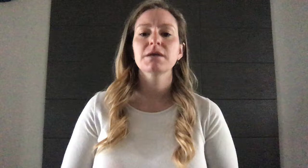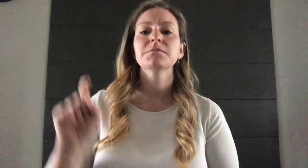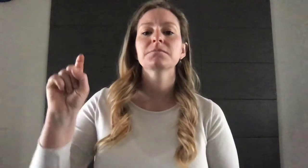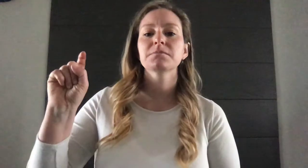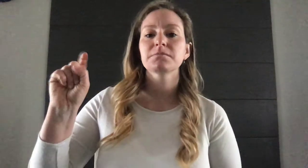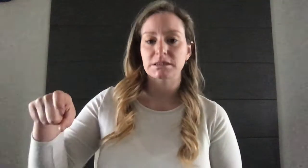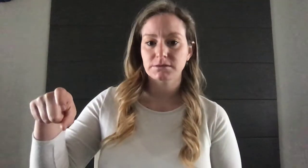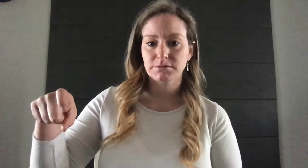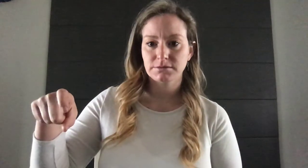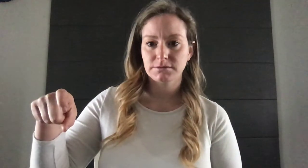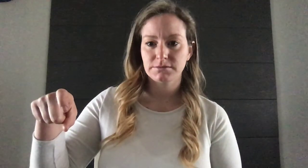MUST/HAVE-TO